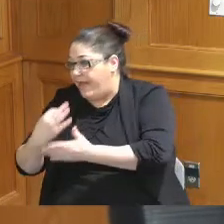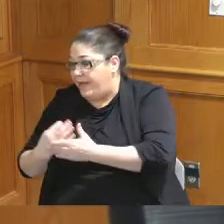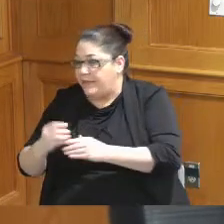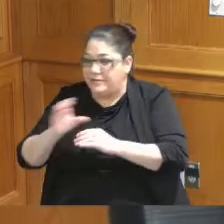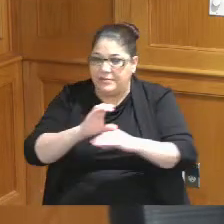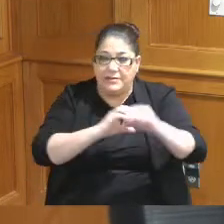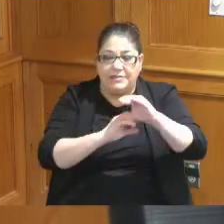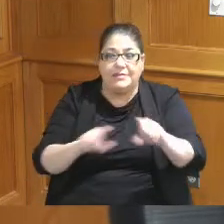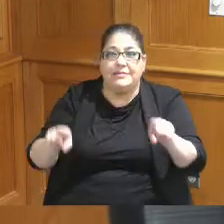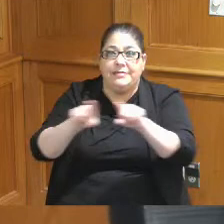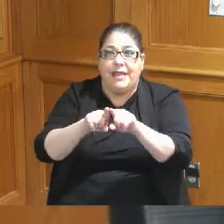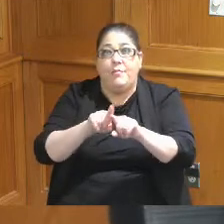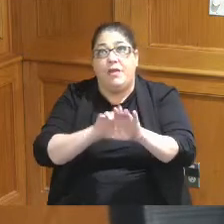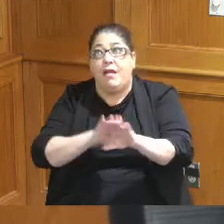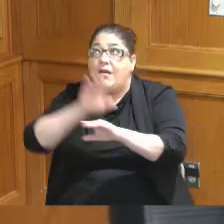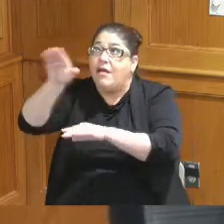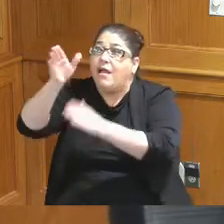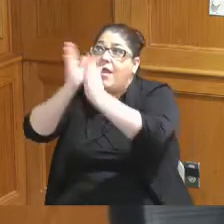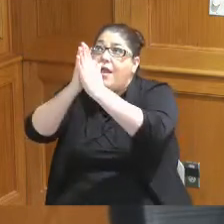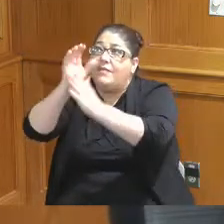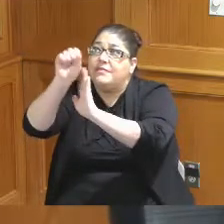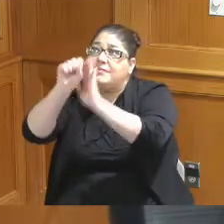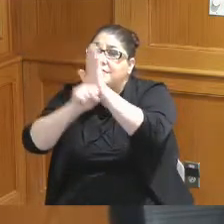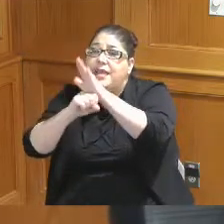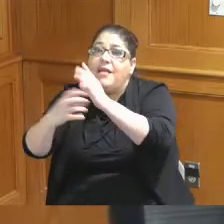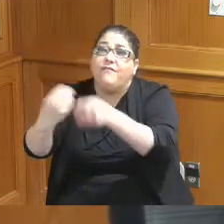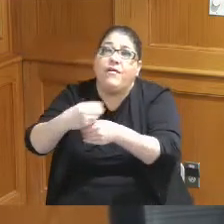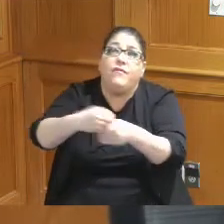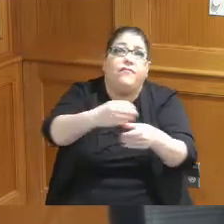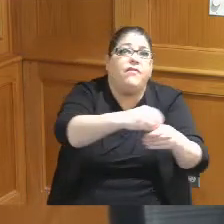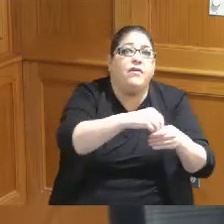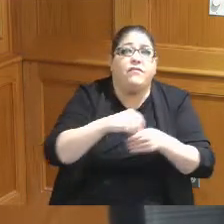same deal we got to go to the state we've got to get a lot of people involved so that's how we got